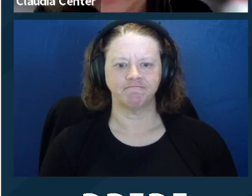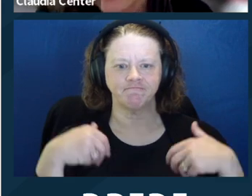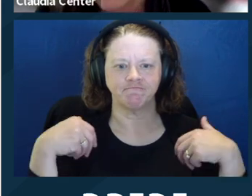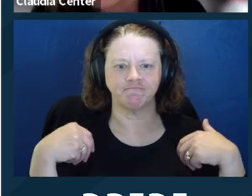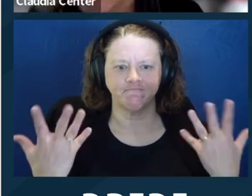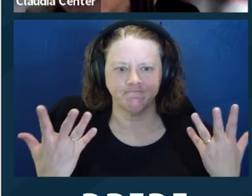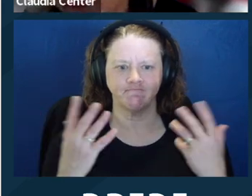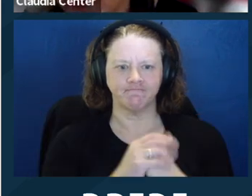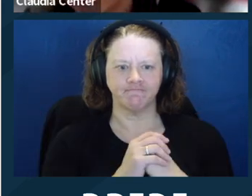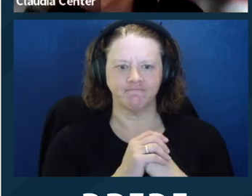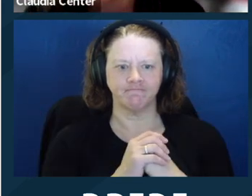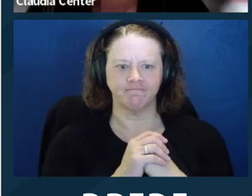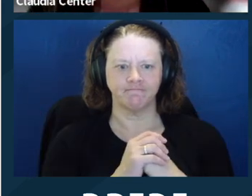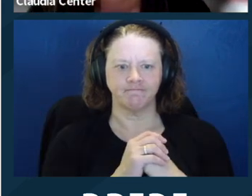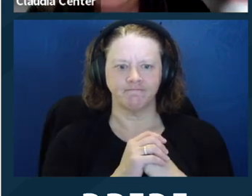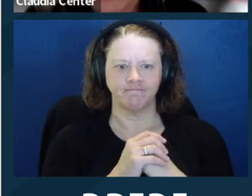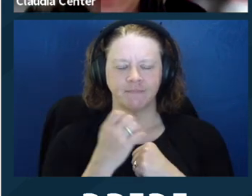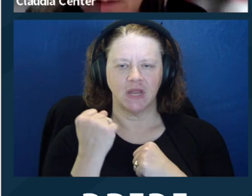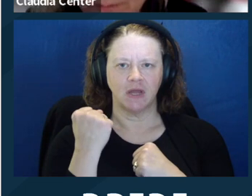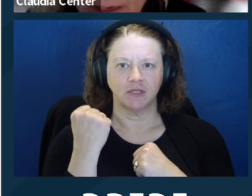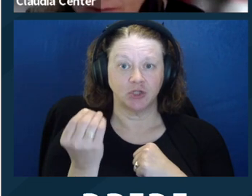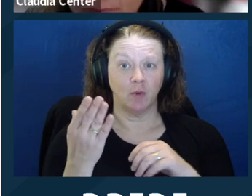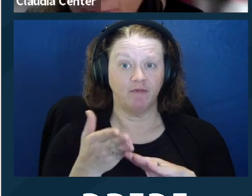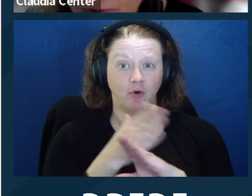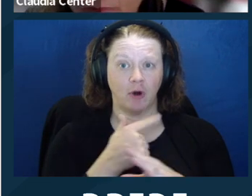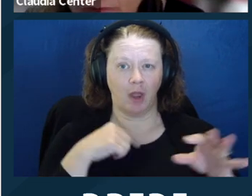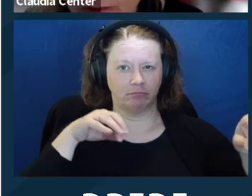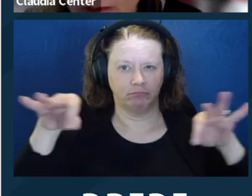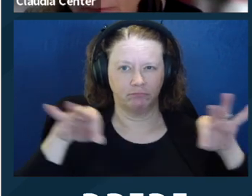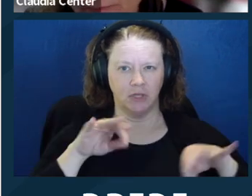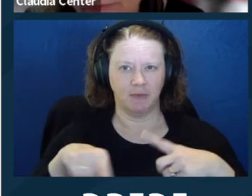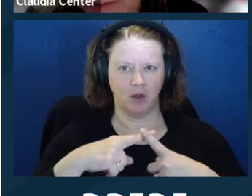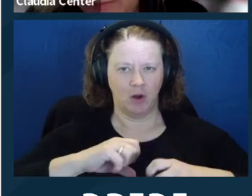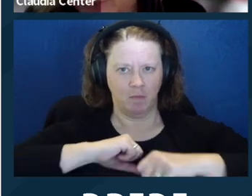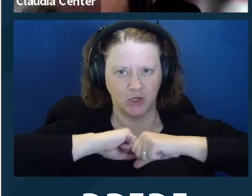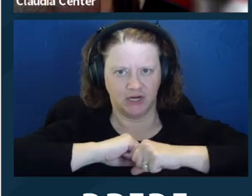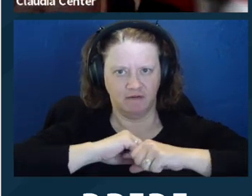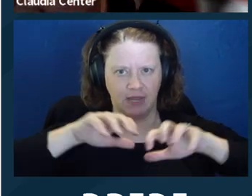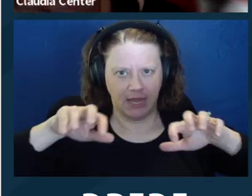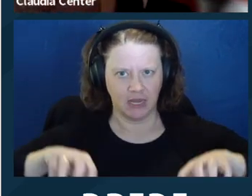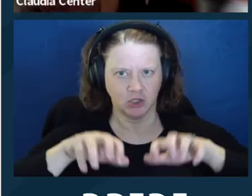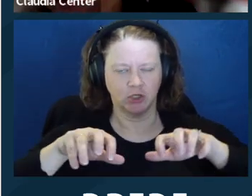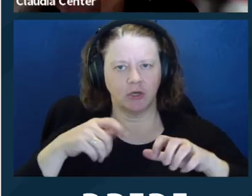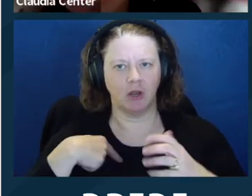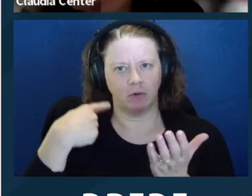just talk a little bit about how supporters can help clients with disabilities. So I've